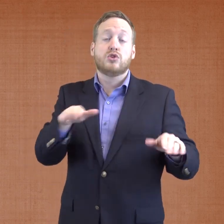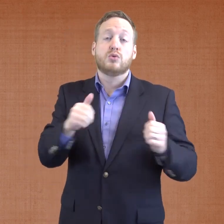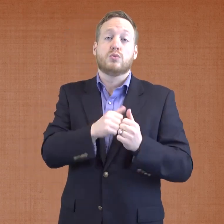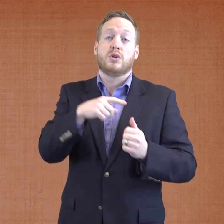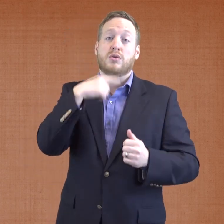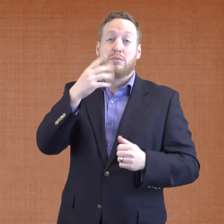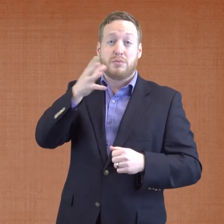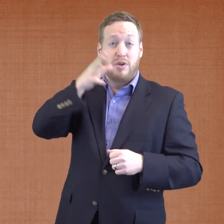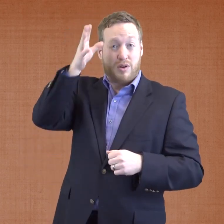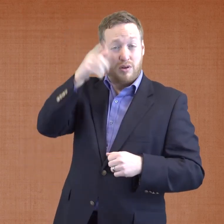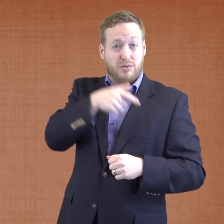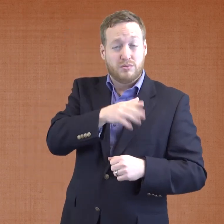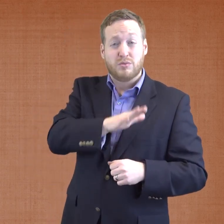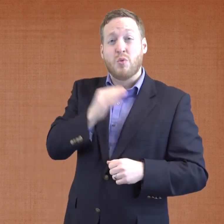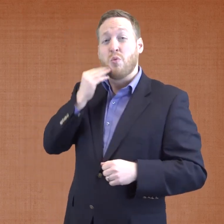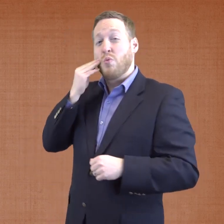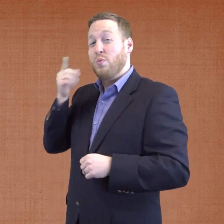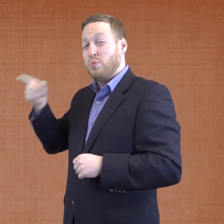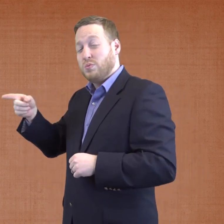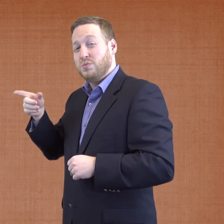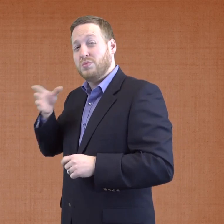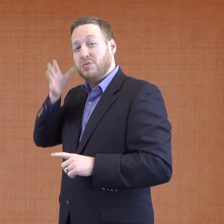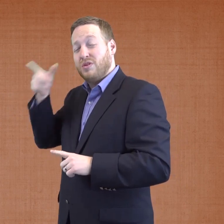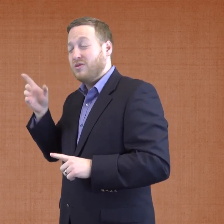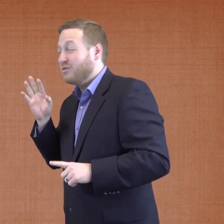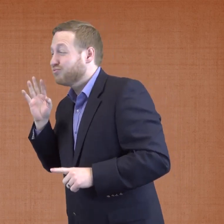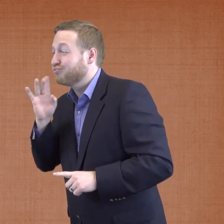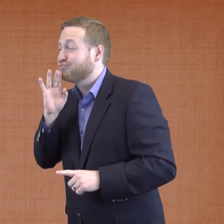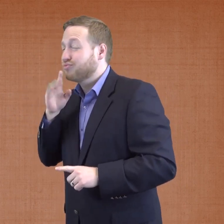Deaf children with hearing parents do not have the same access to spoken language used by their parents at